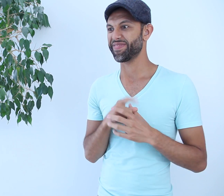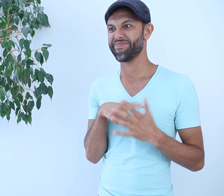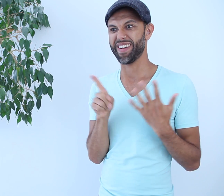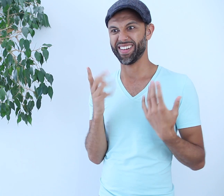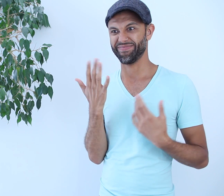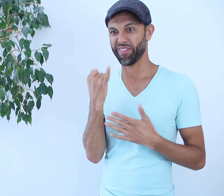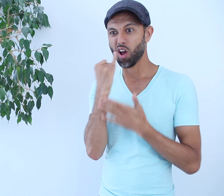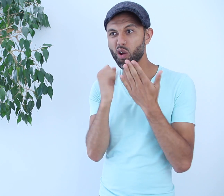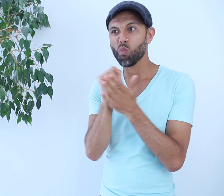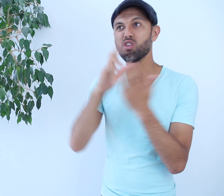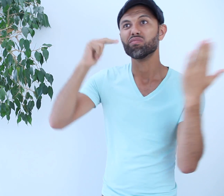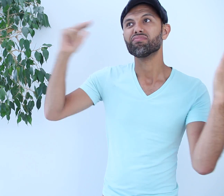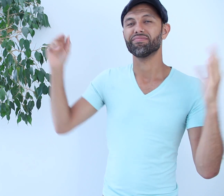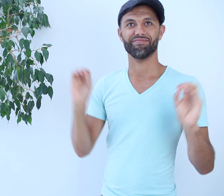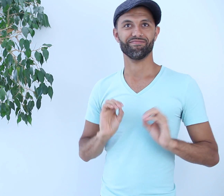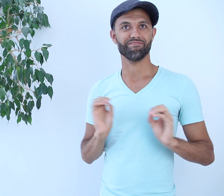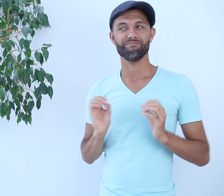but paintings or anything like that, no.